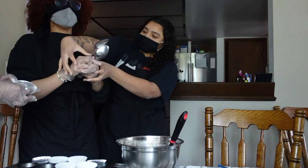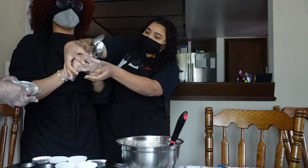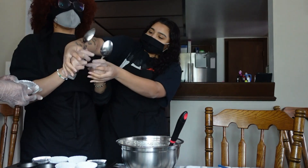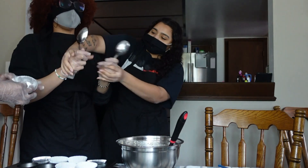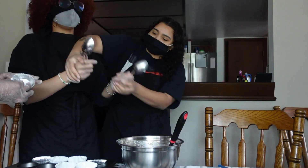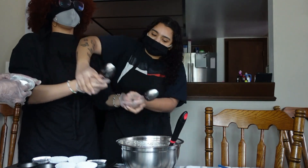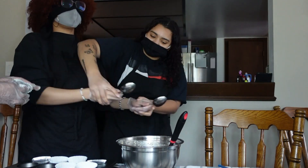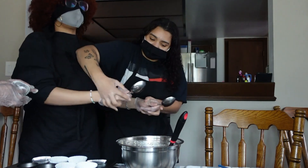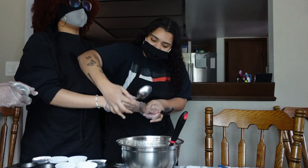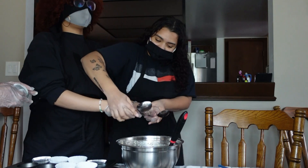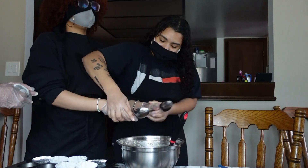Okay so